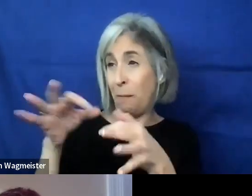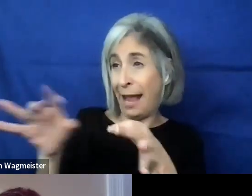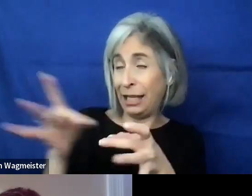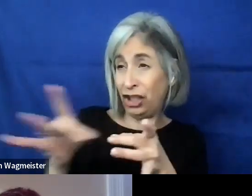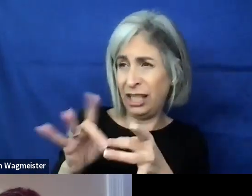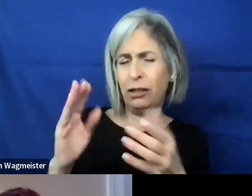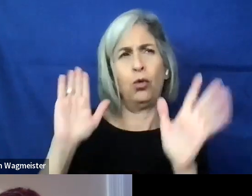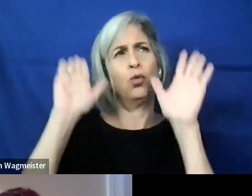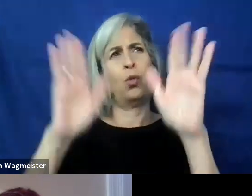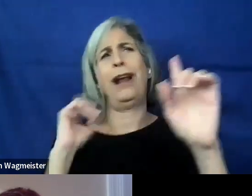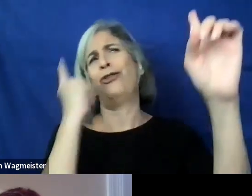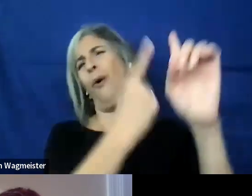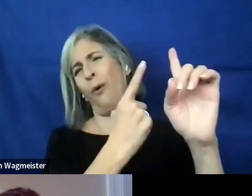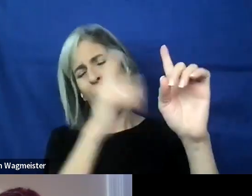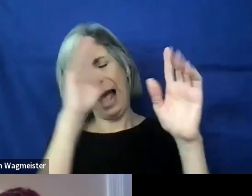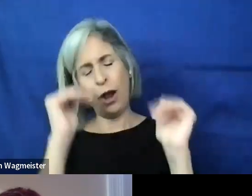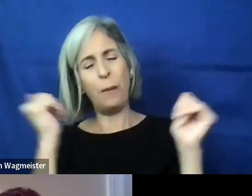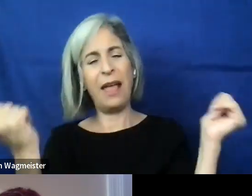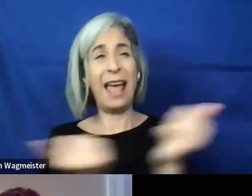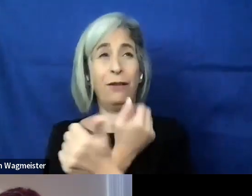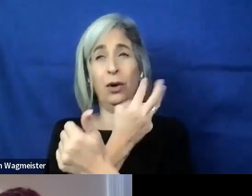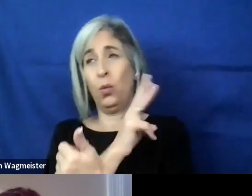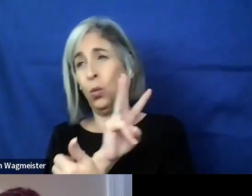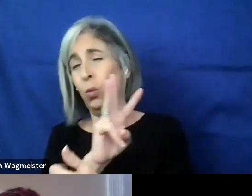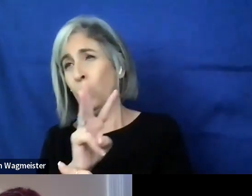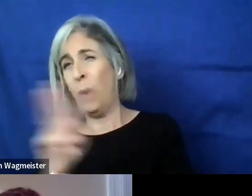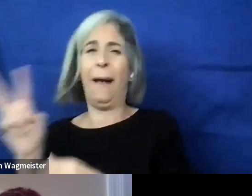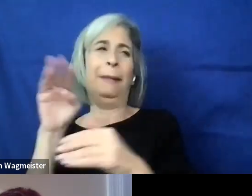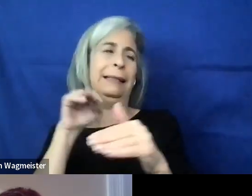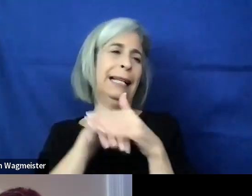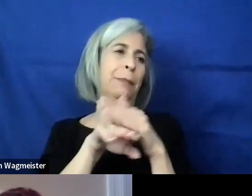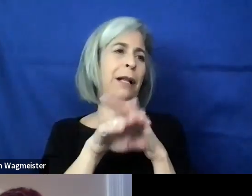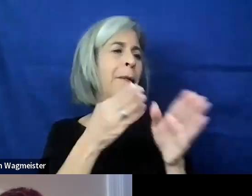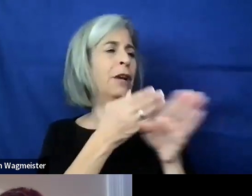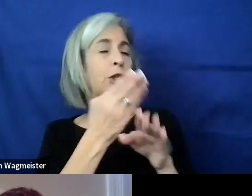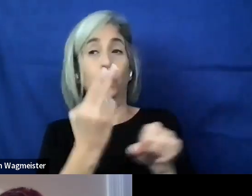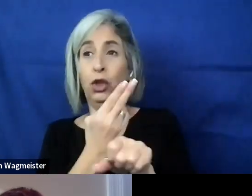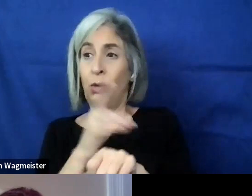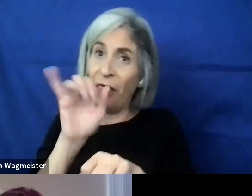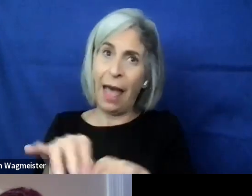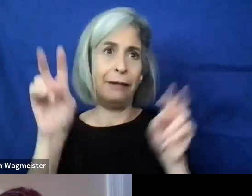I hope that I hope that all of our web accessibility professionals will will be able to utilize that opportunity.